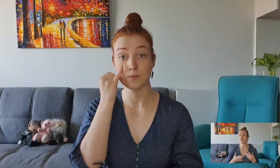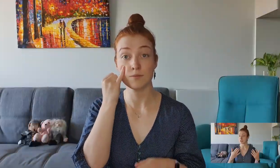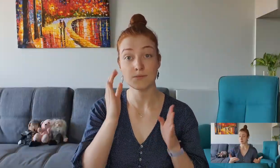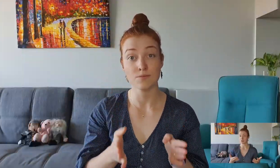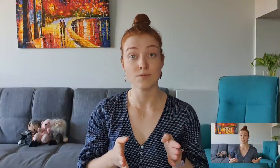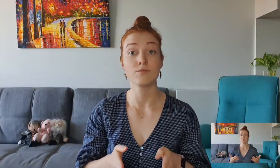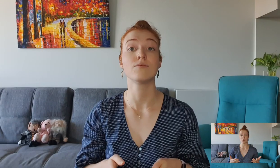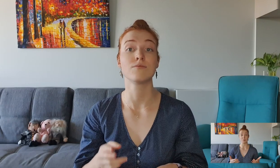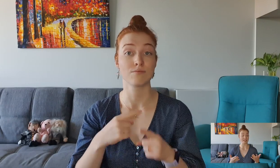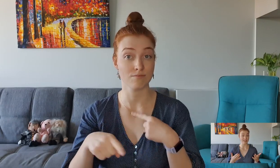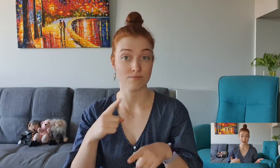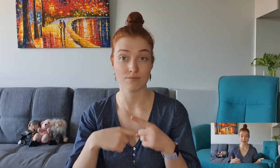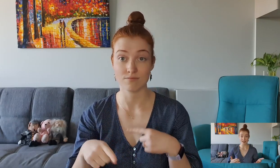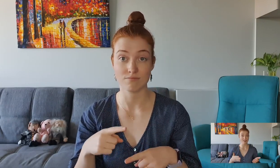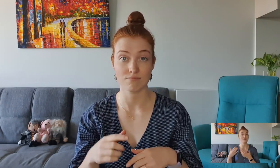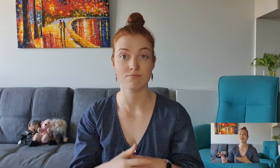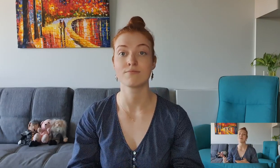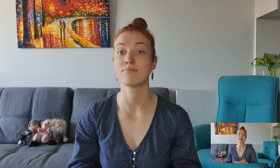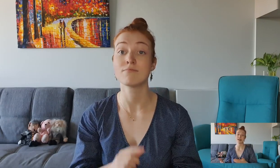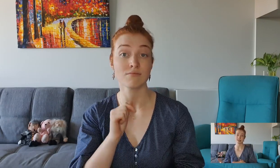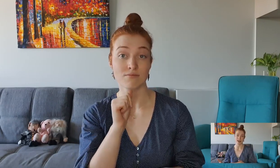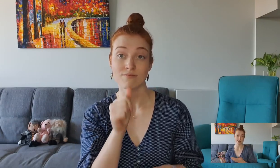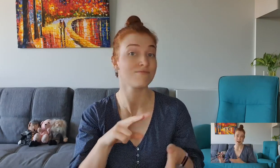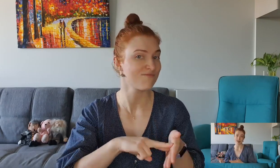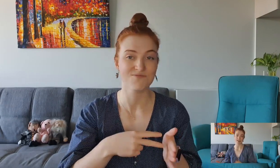Just because someone you meet signs, doesn't mean they sign in ASL